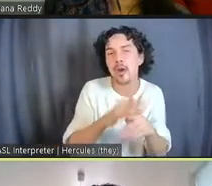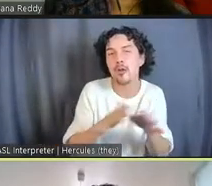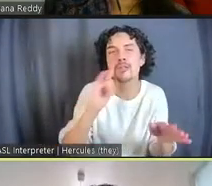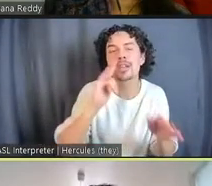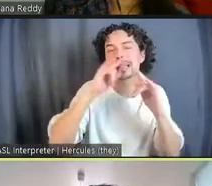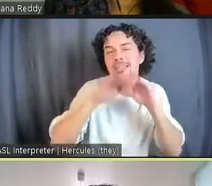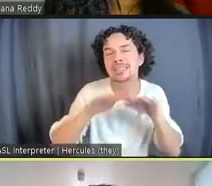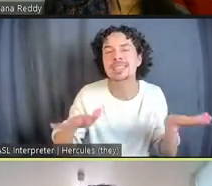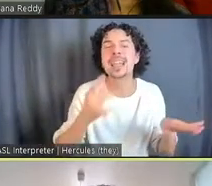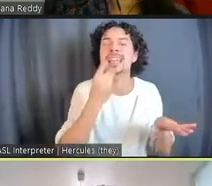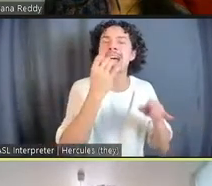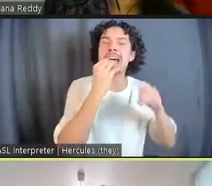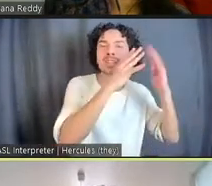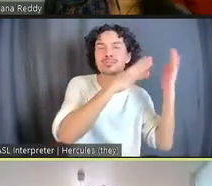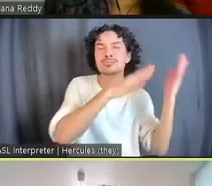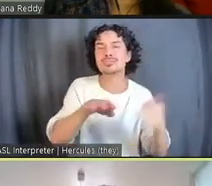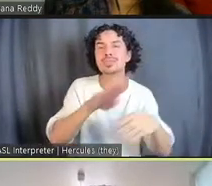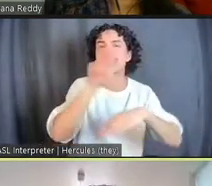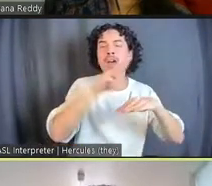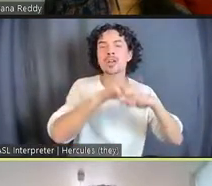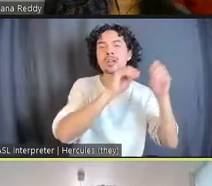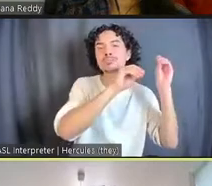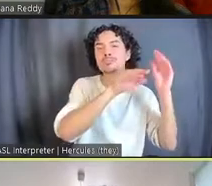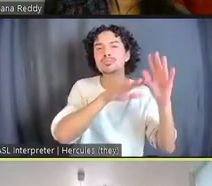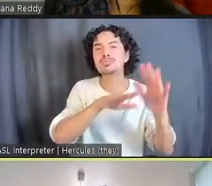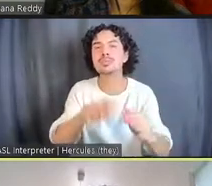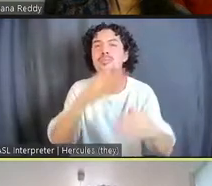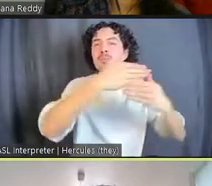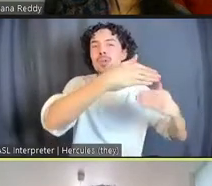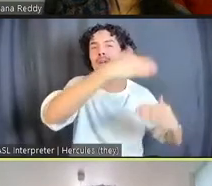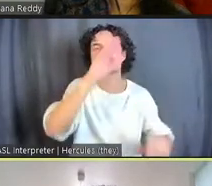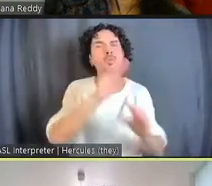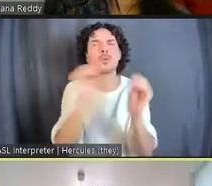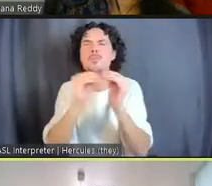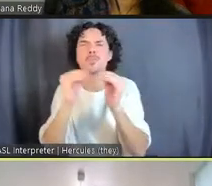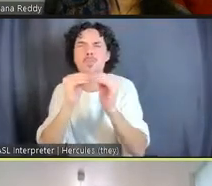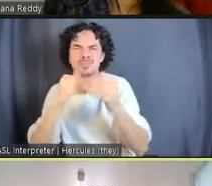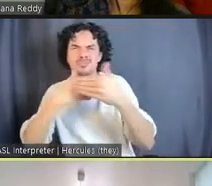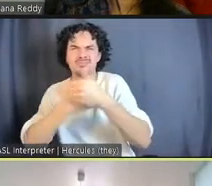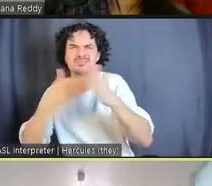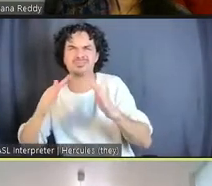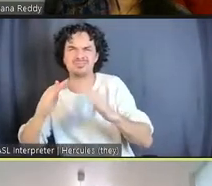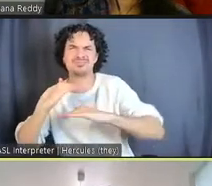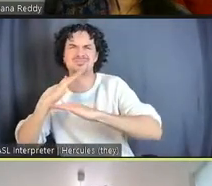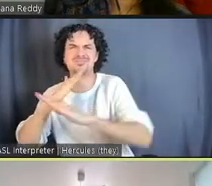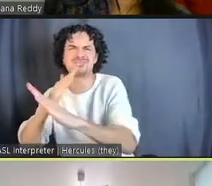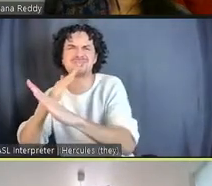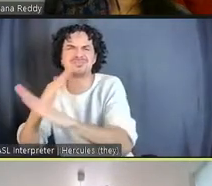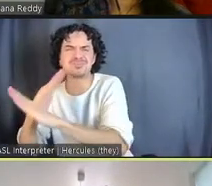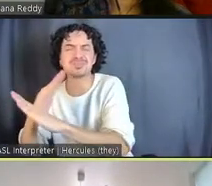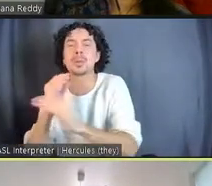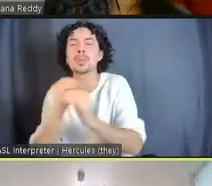streaming into it, right? No more cells, beautiful community spaces, a green play area for young